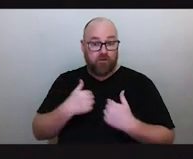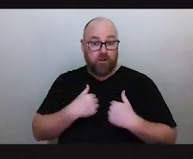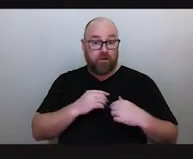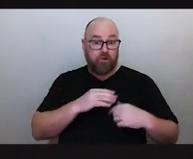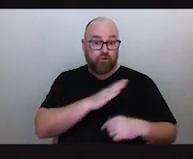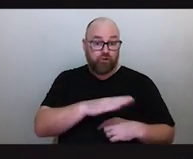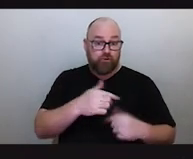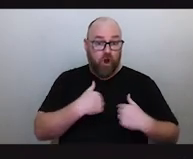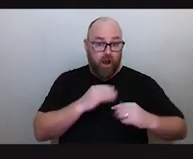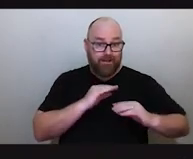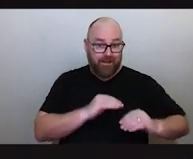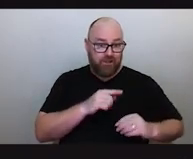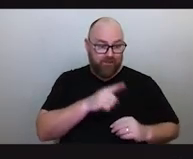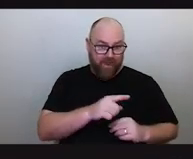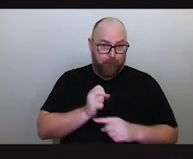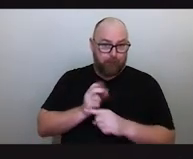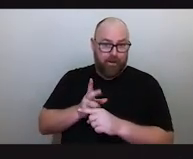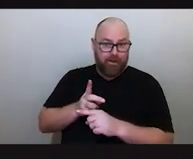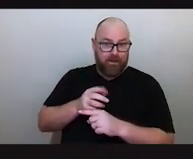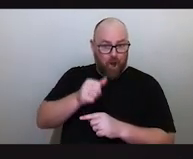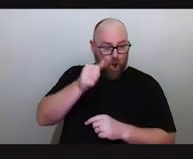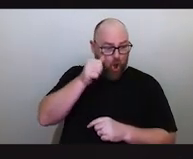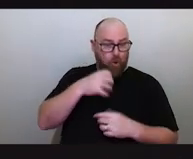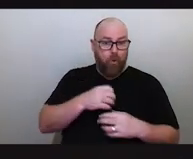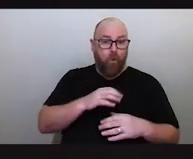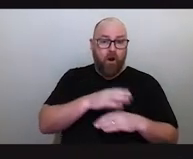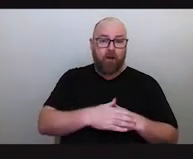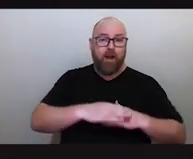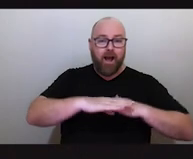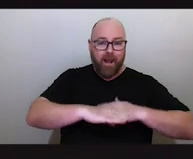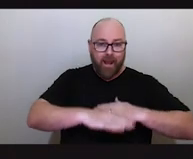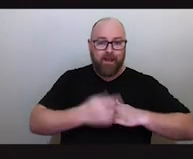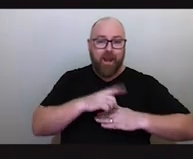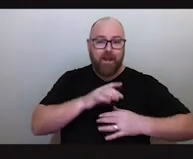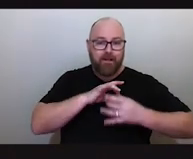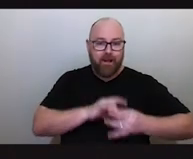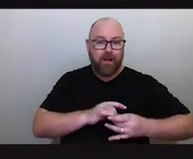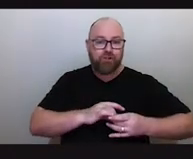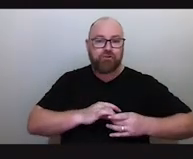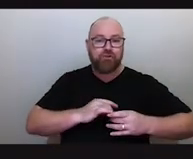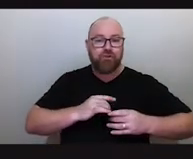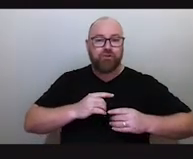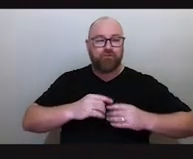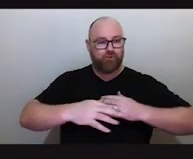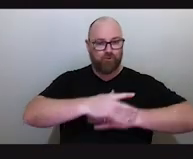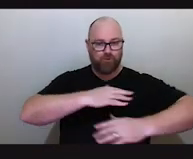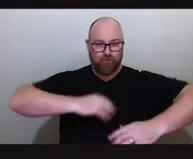They know more about the land and connection to Country and about astronomy than their teachers